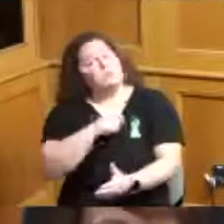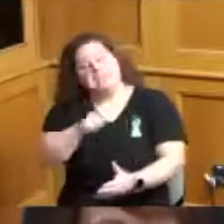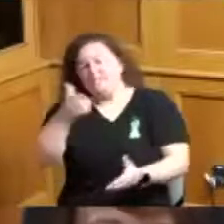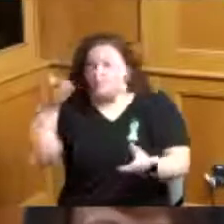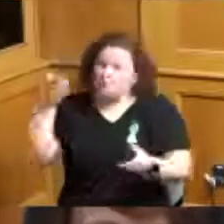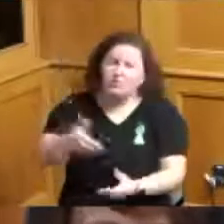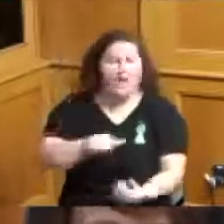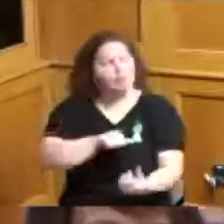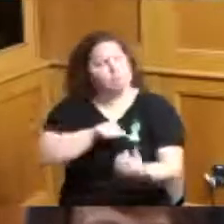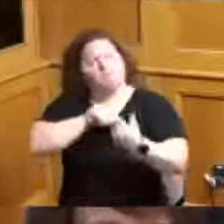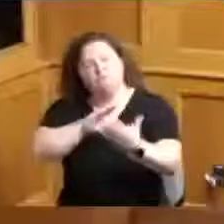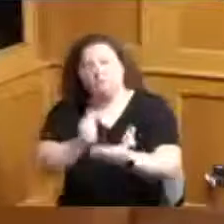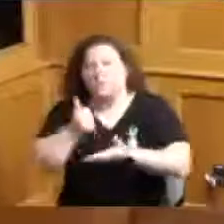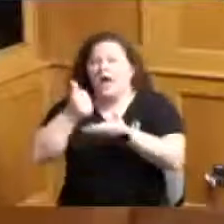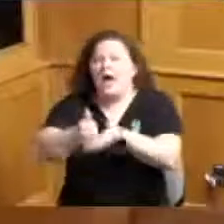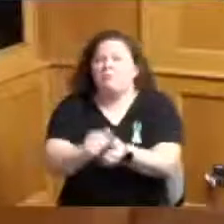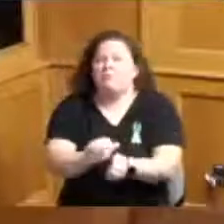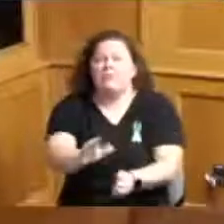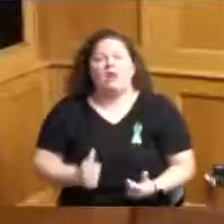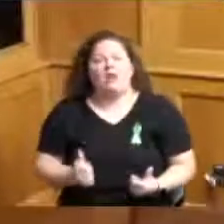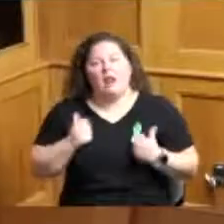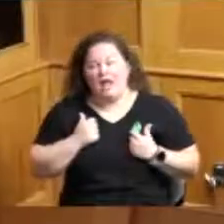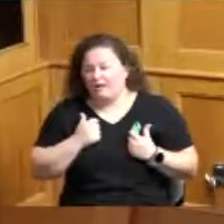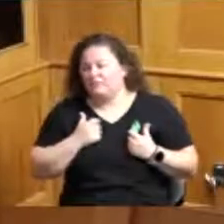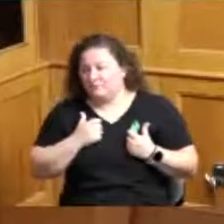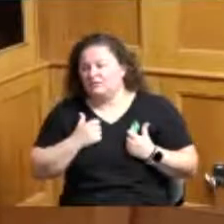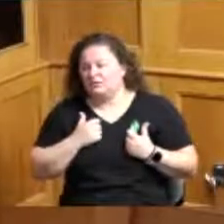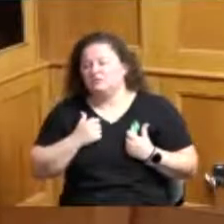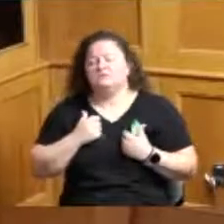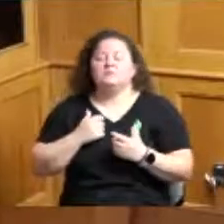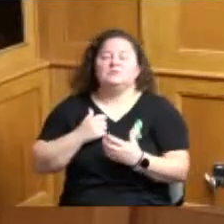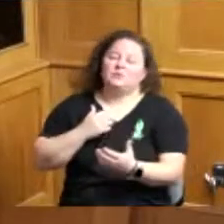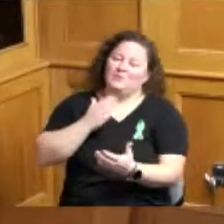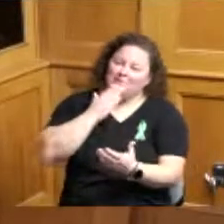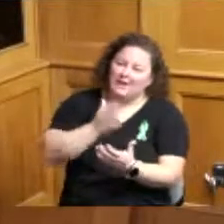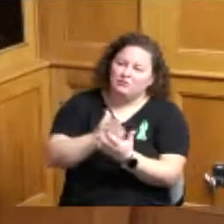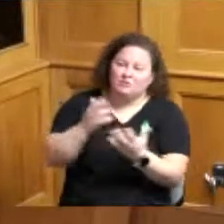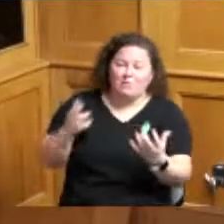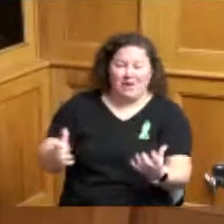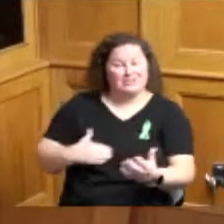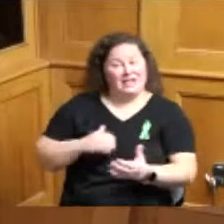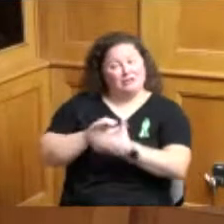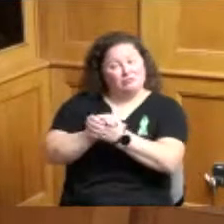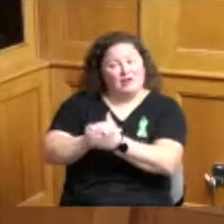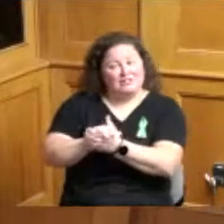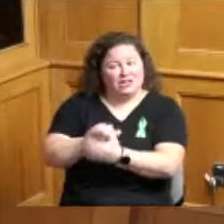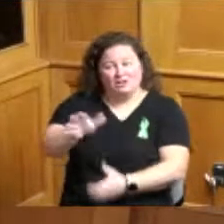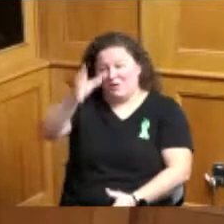thank you thank you so much and congratulations on getting your father back in your life thank you